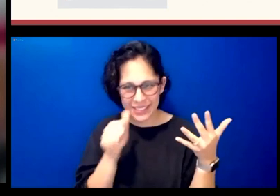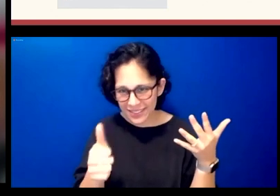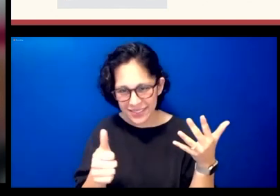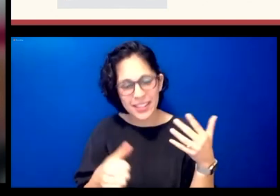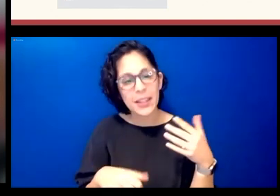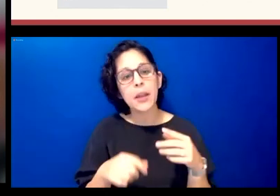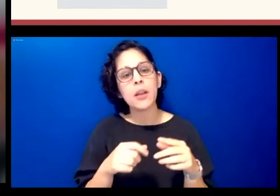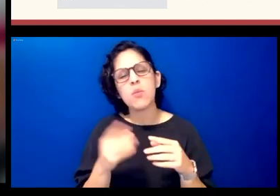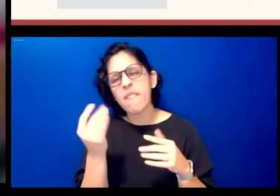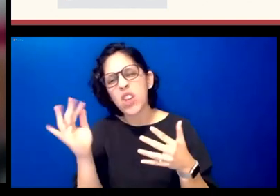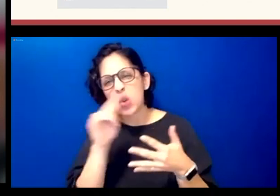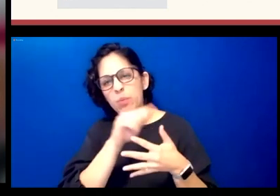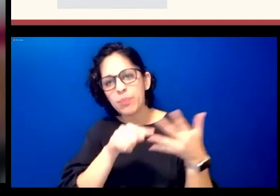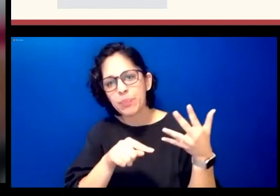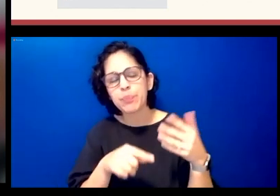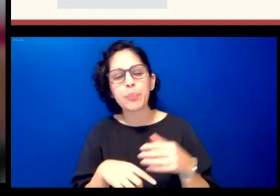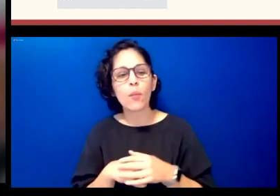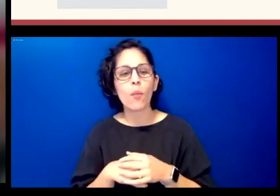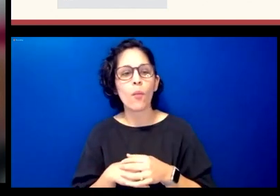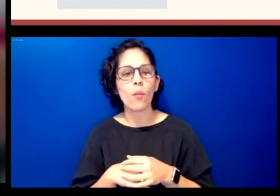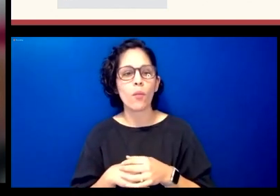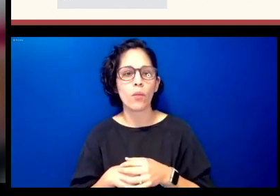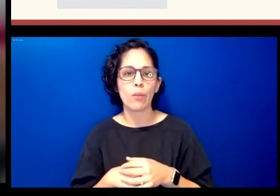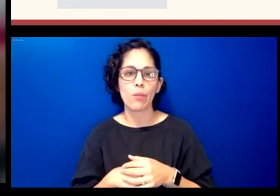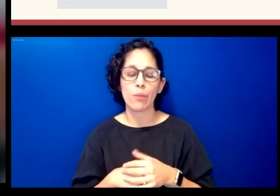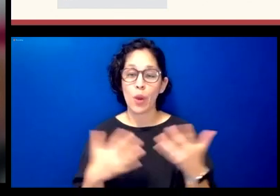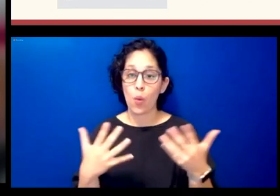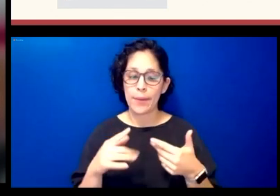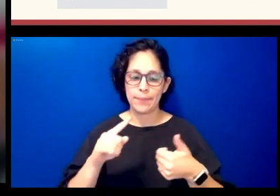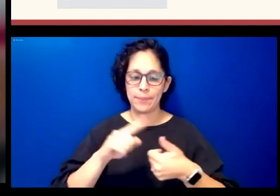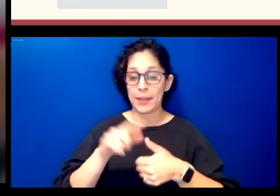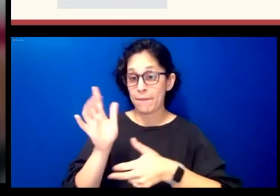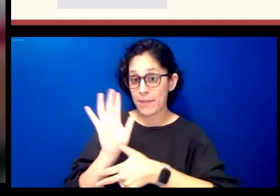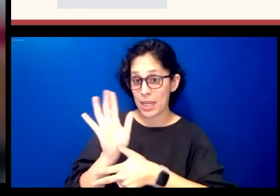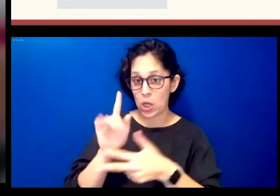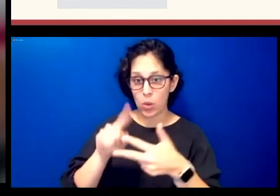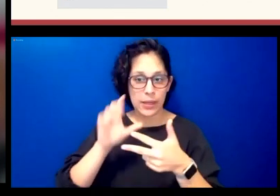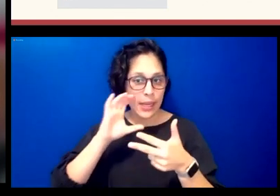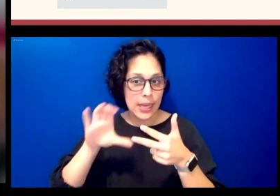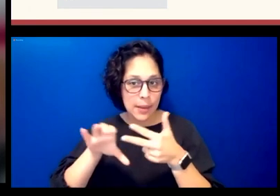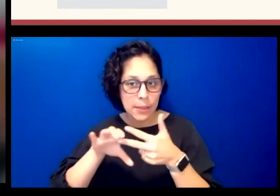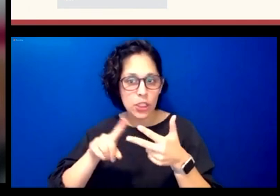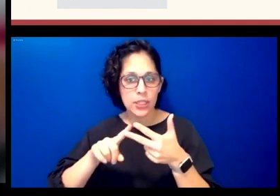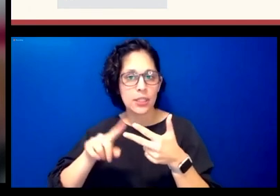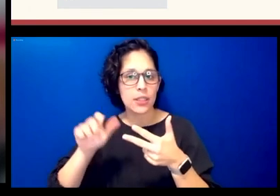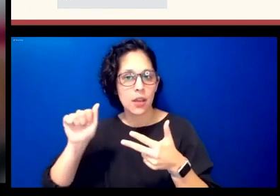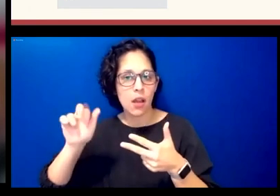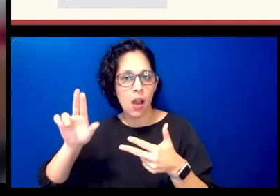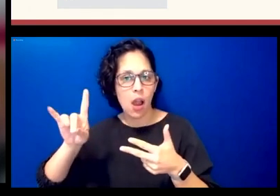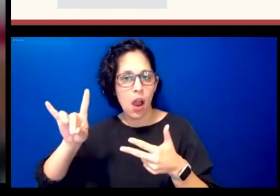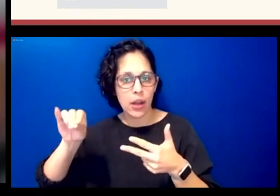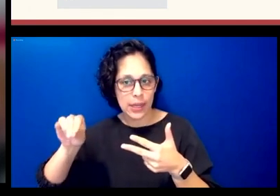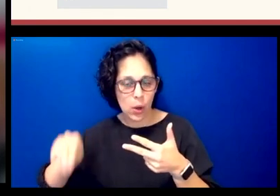going to focus largely on the video the images and the audio so the introduction to every